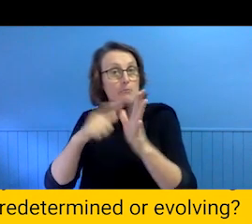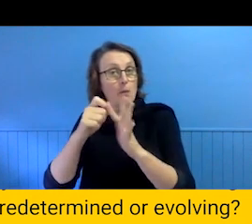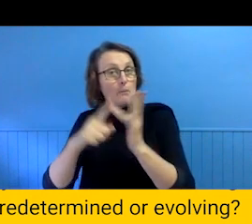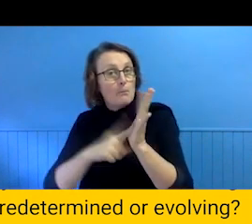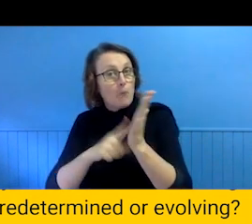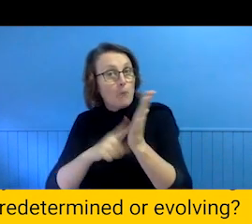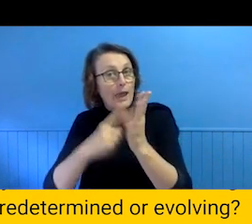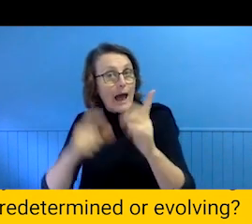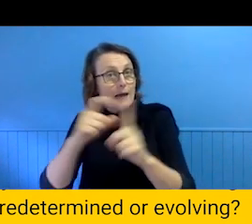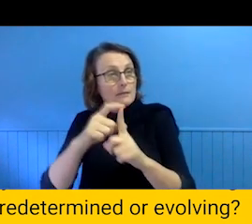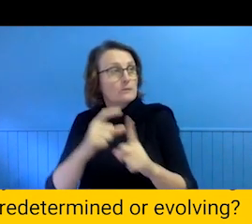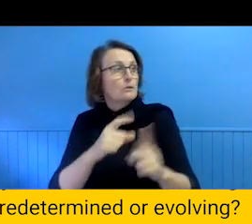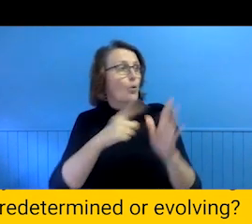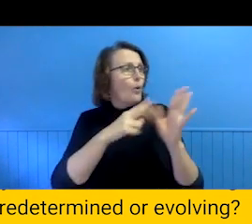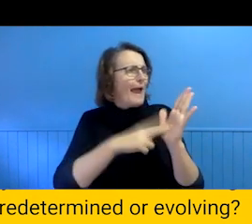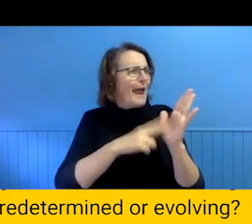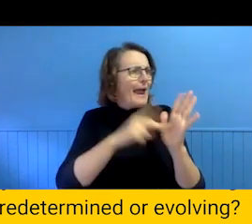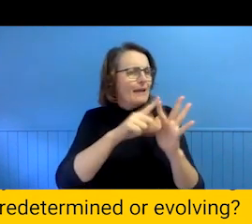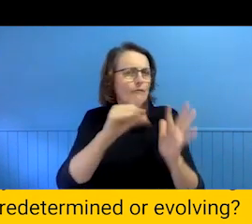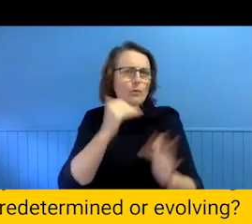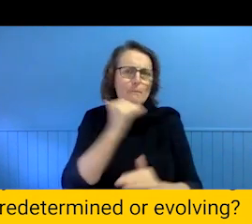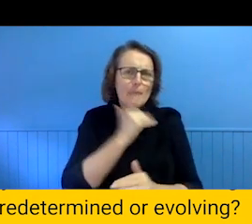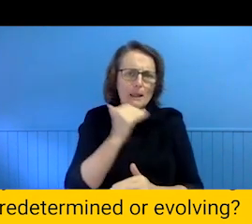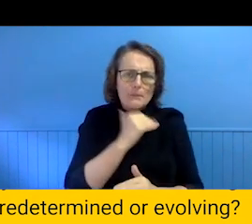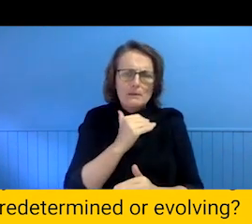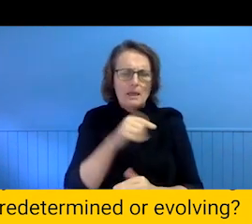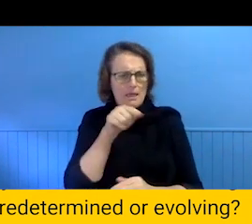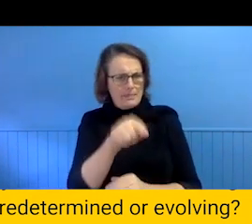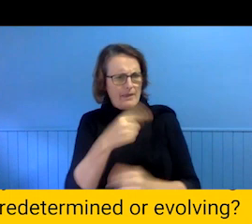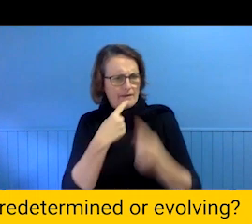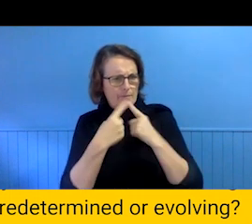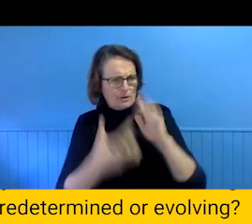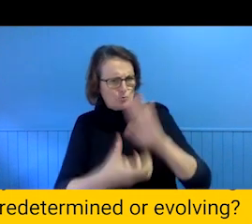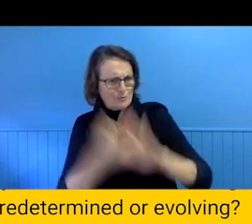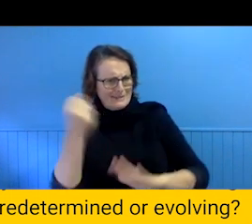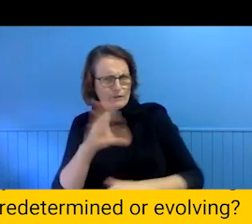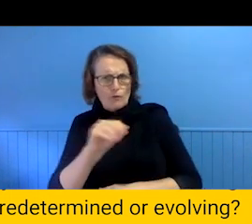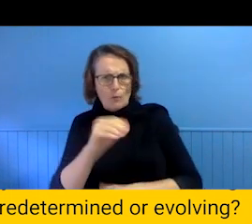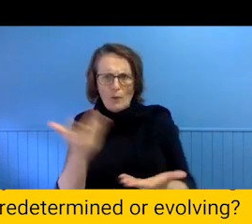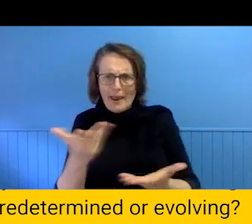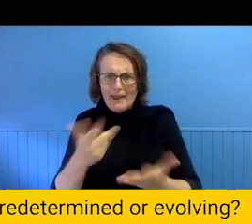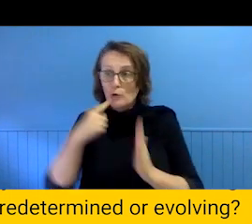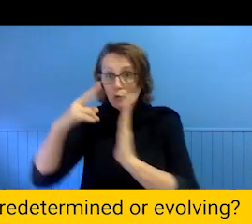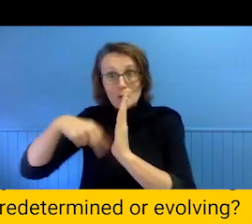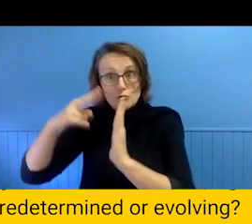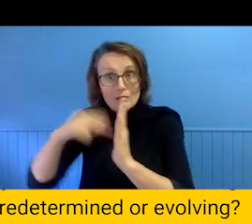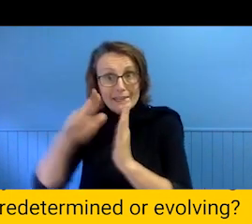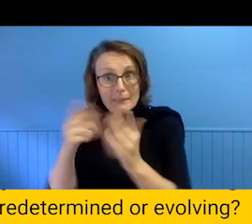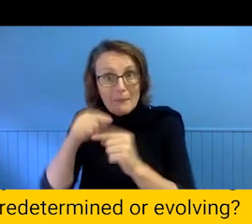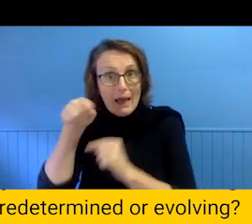in North Melbourne? Did we steal this from a talk by kely McClause kid? Did we learn that from Cedar King Pins?